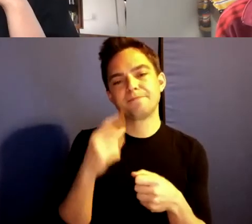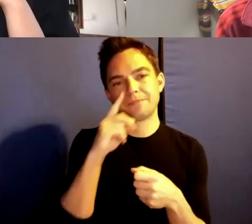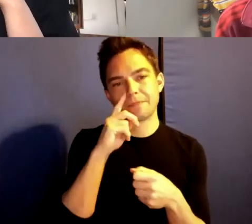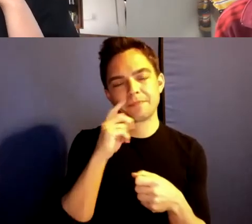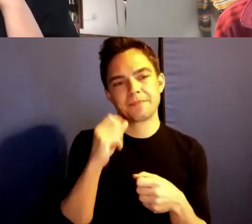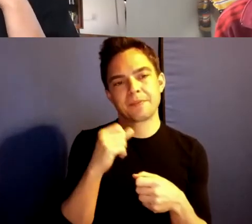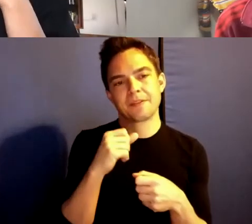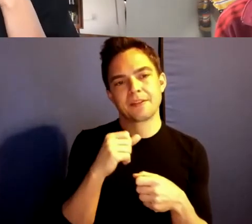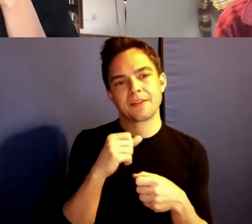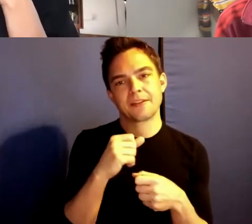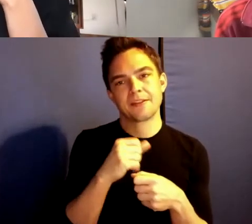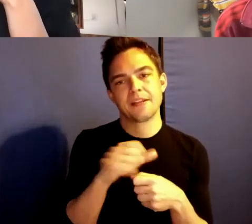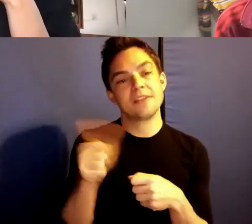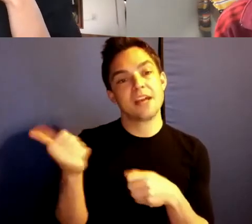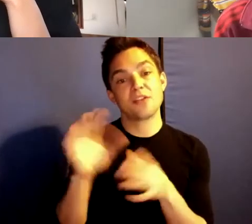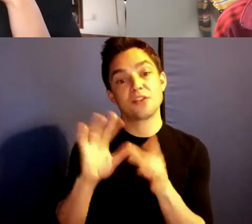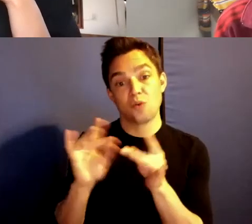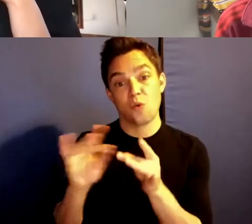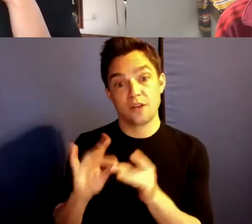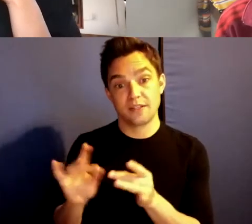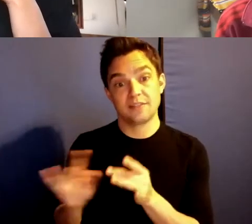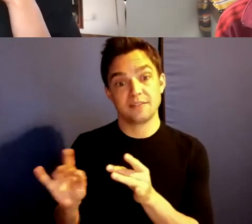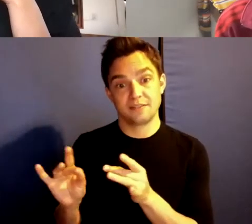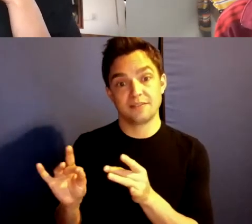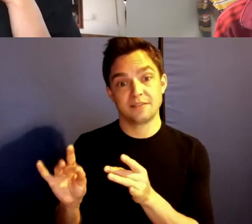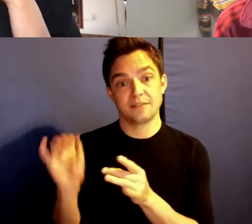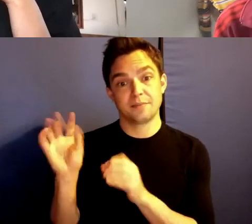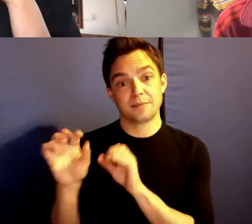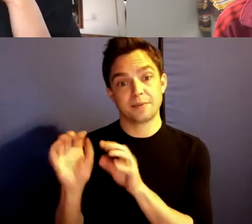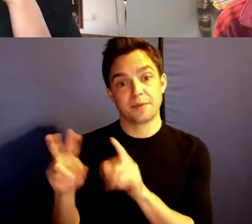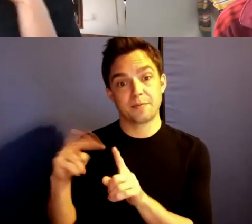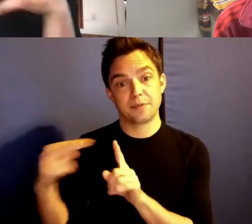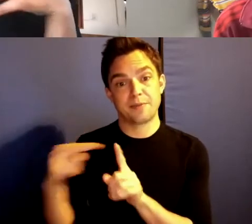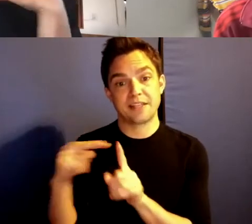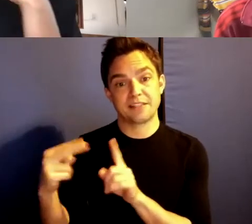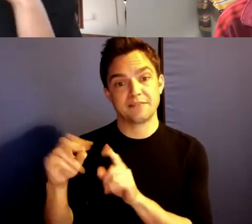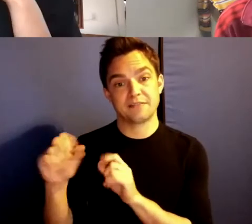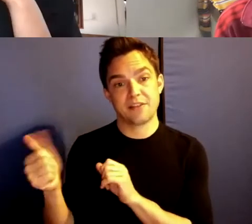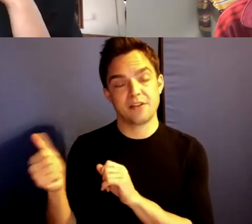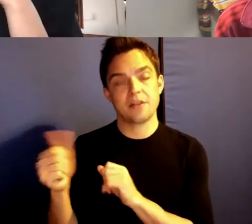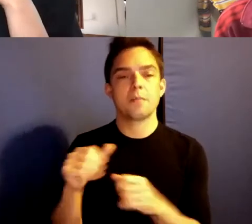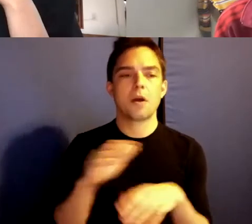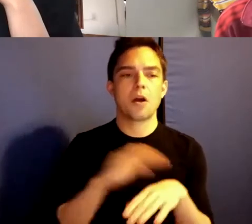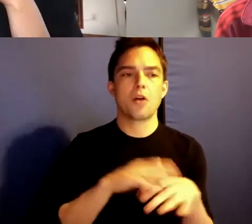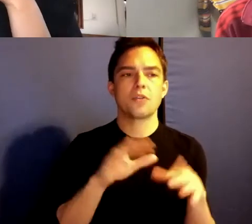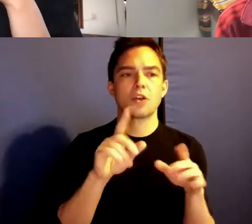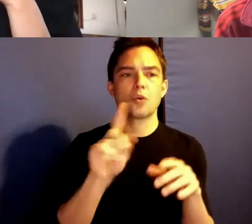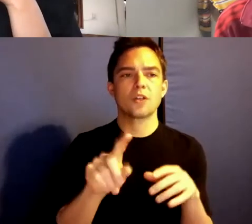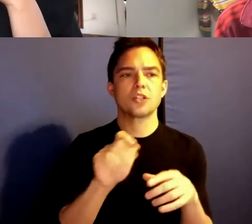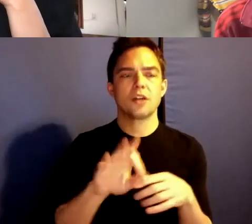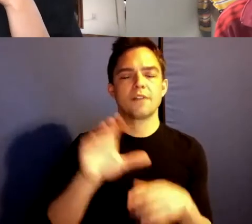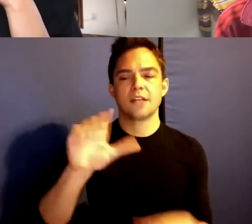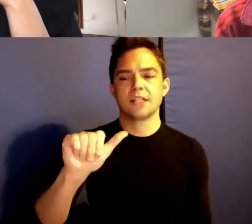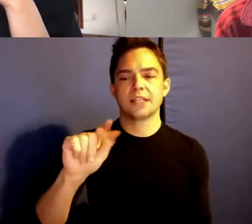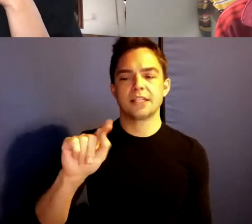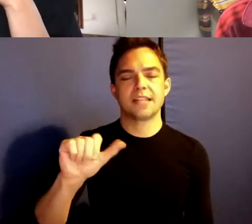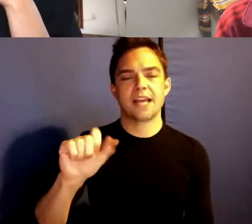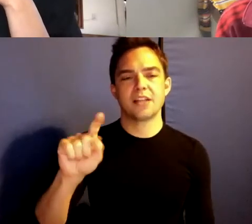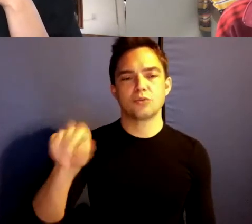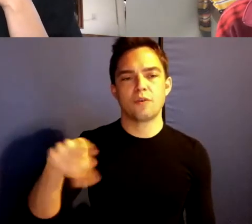stories. But on the question of catastrophe, I think